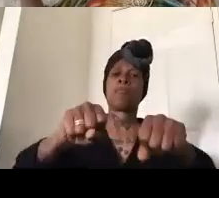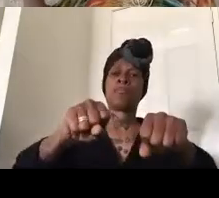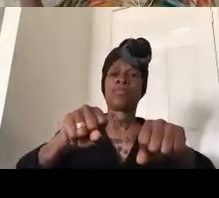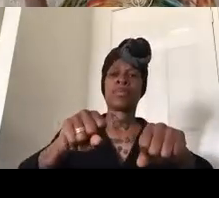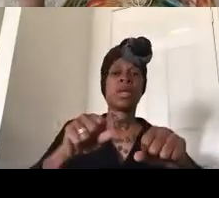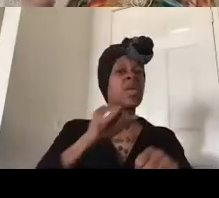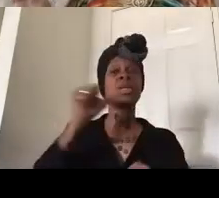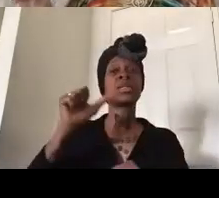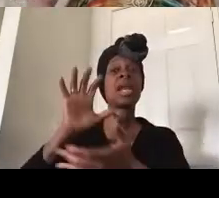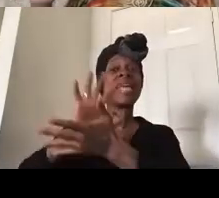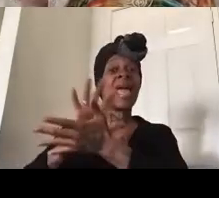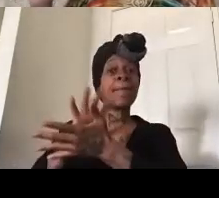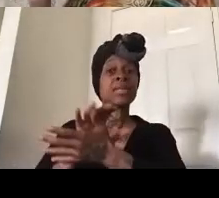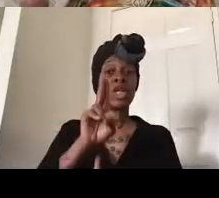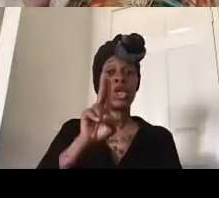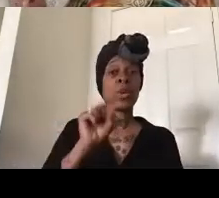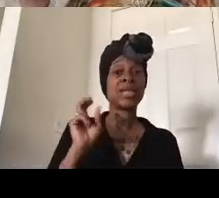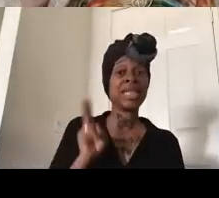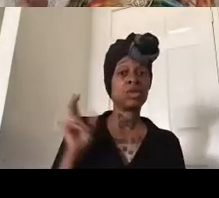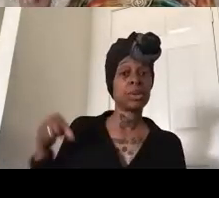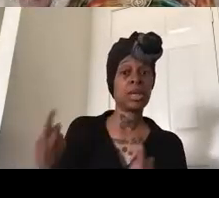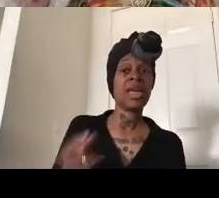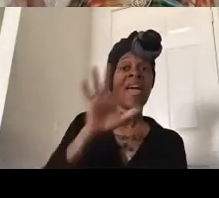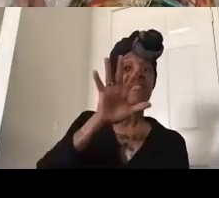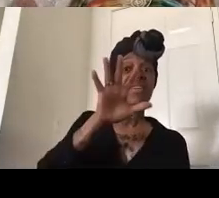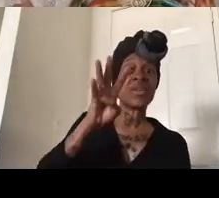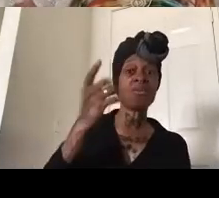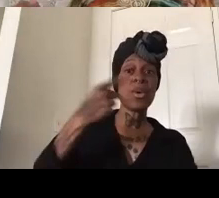in u.s history so for 54 days in the name of riddell jones